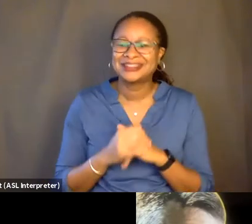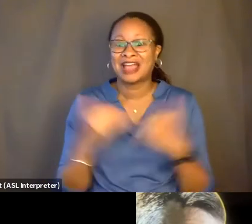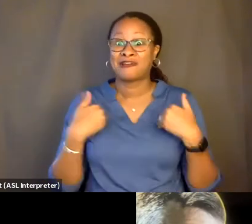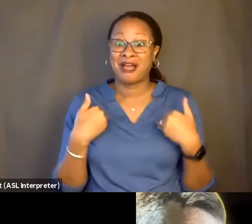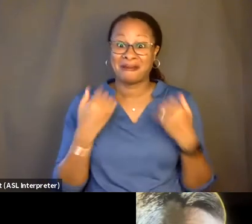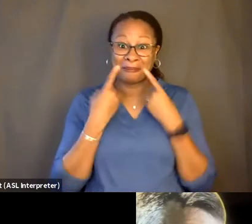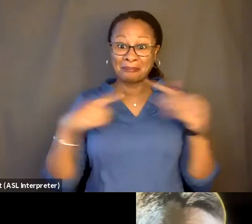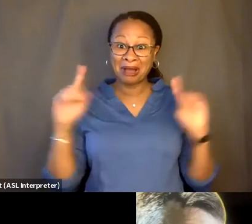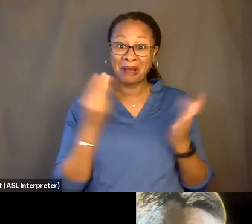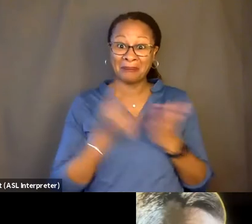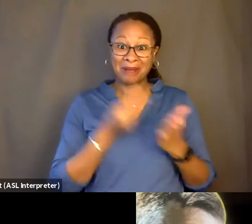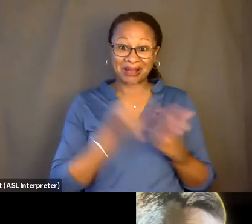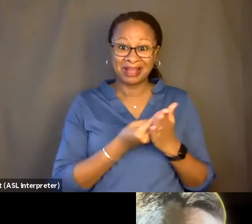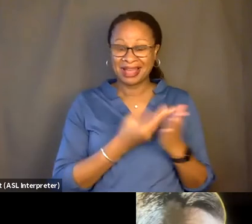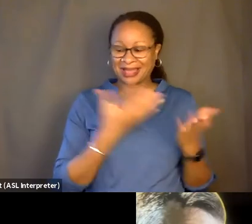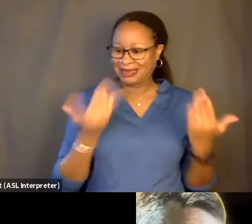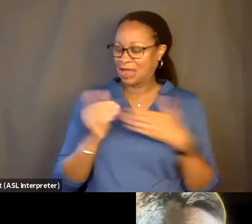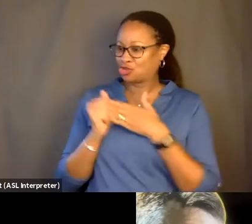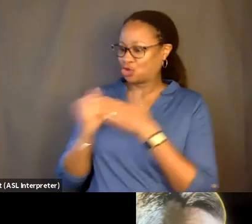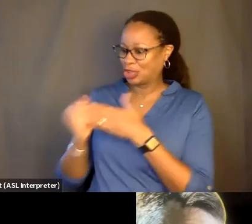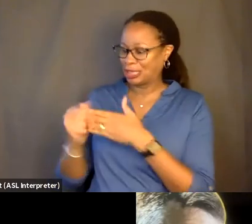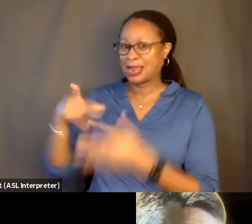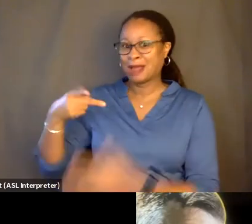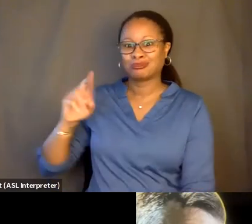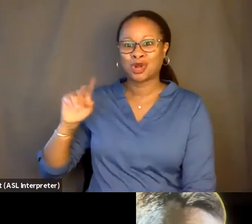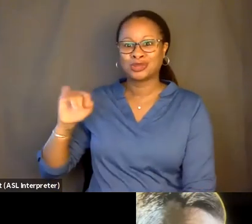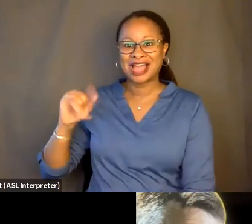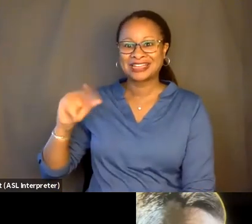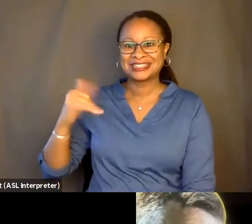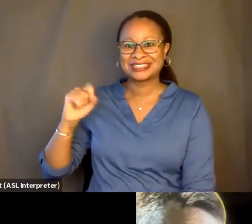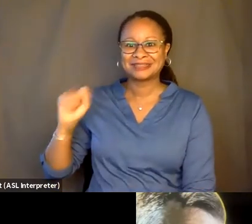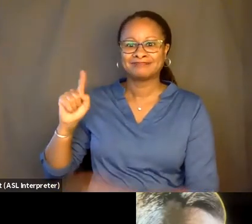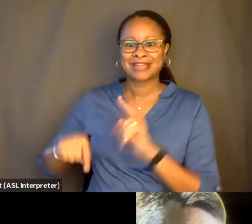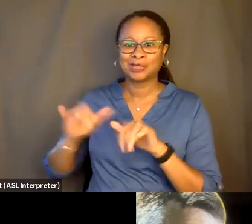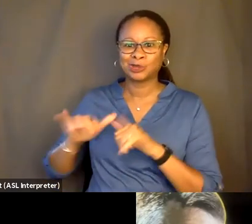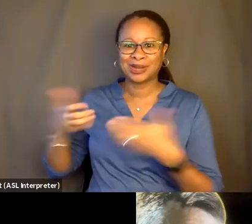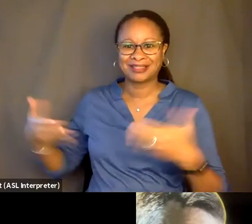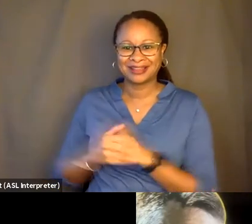Now your lead-- your lead protagonist can't do anything. You know, so it-- it was--